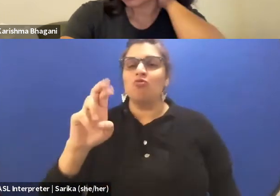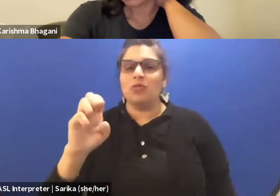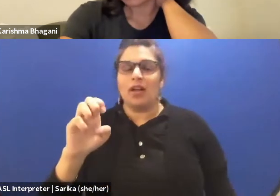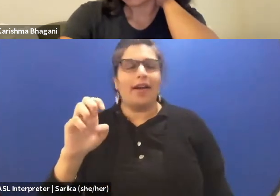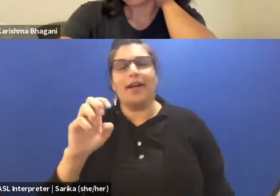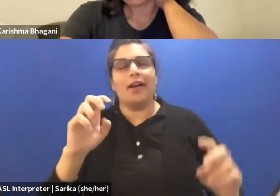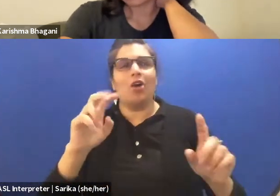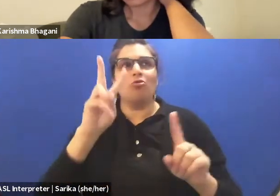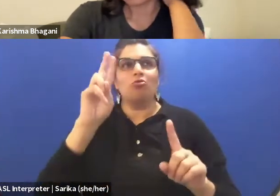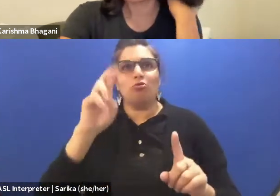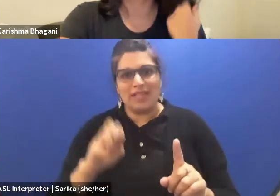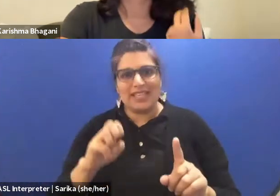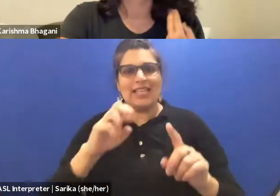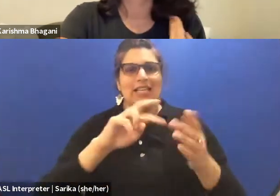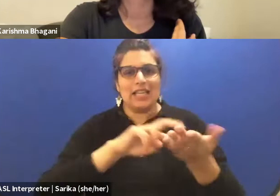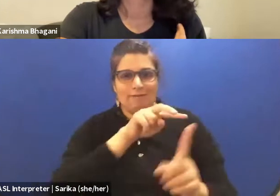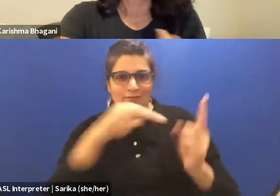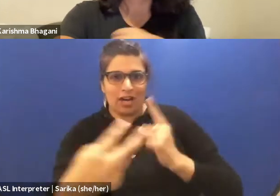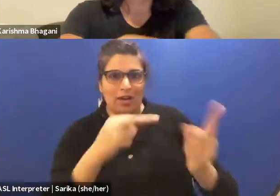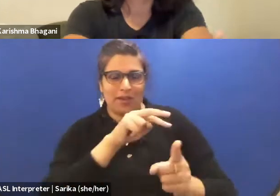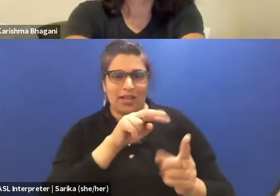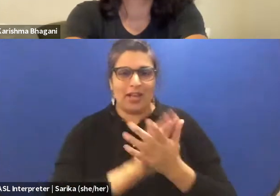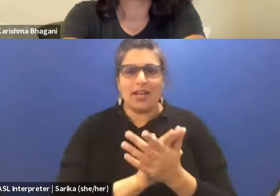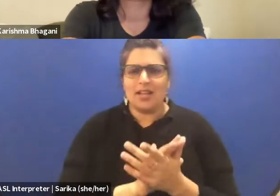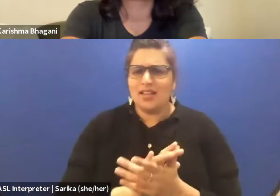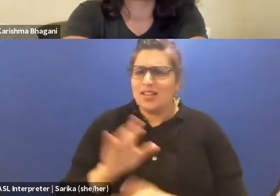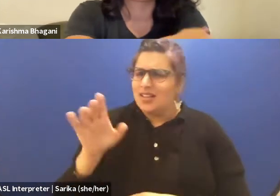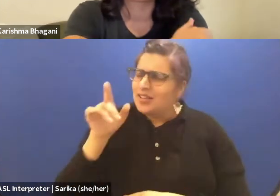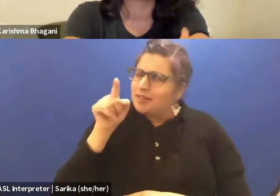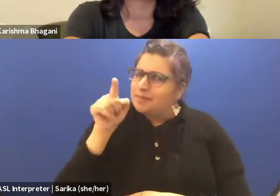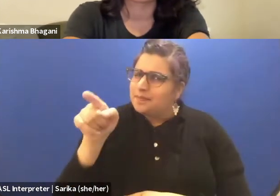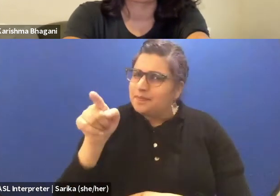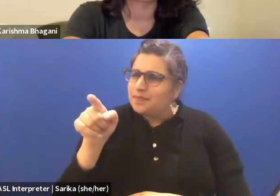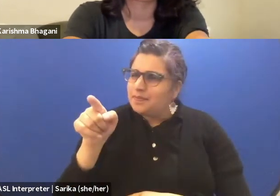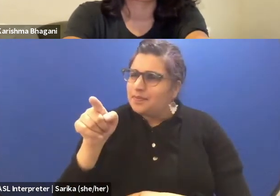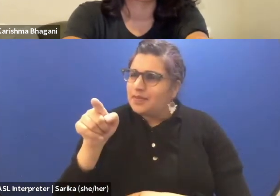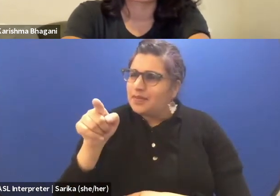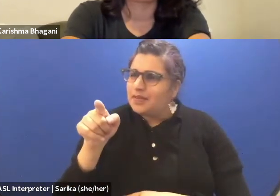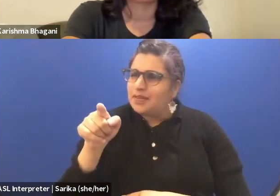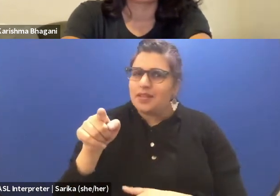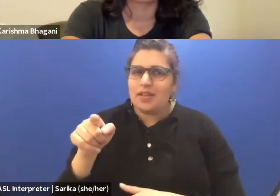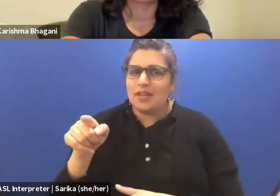Charles, over to you. What do you think that dramaturgy can help us offer us on the continent?